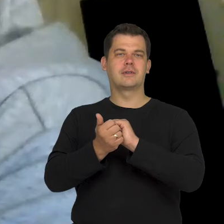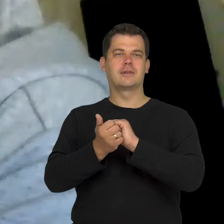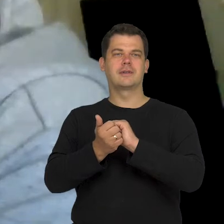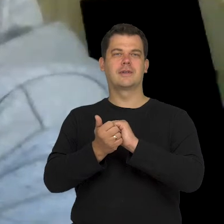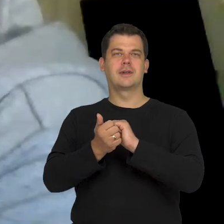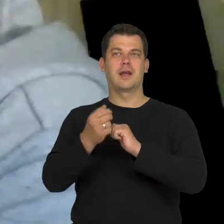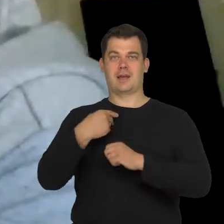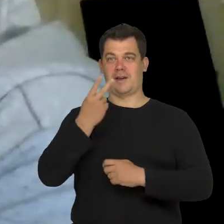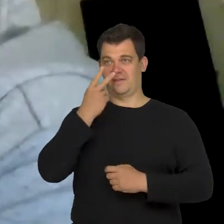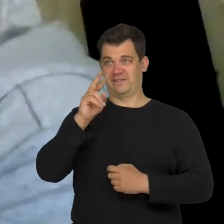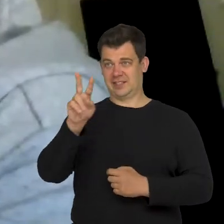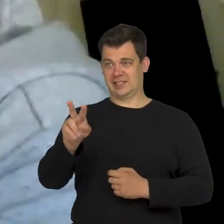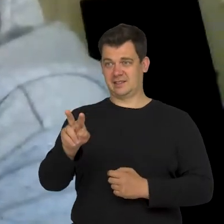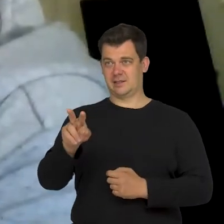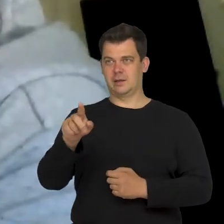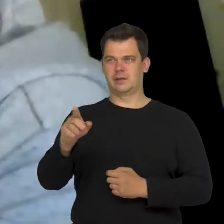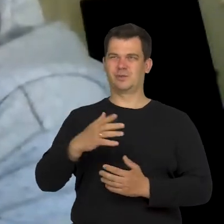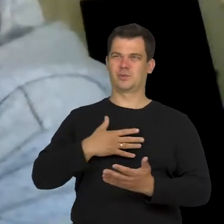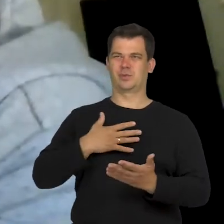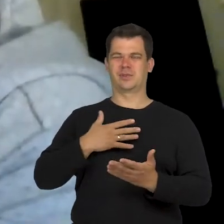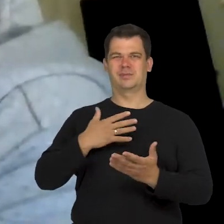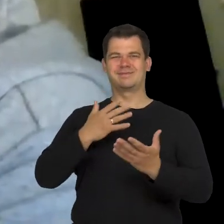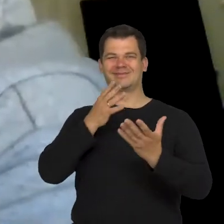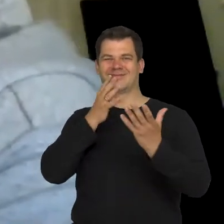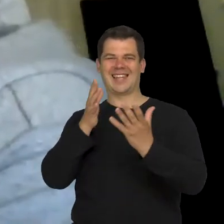or when what I am looking at pushes me into a feeling of hate.